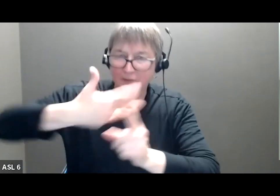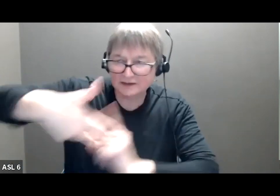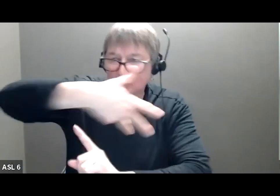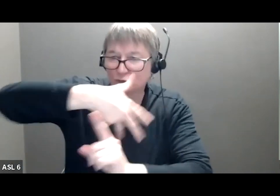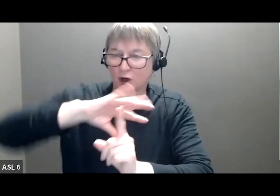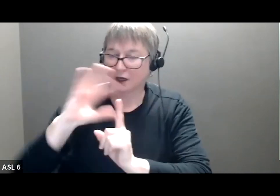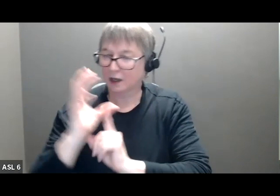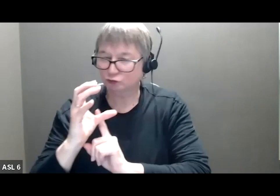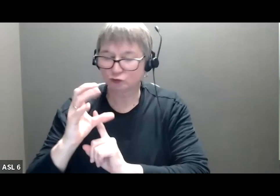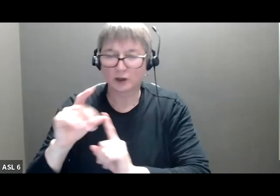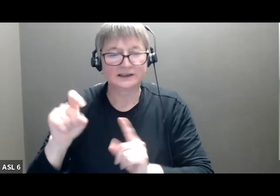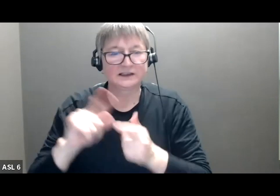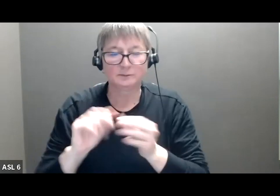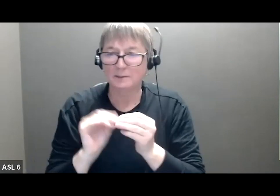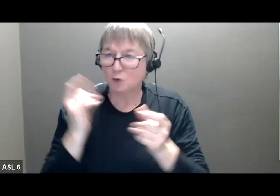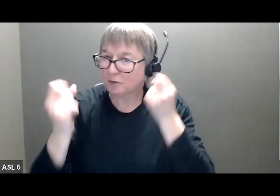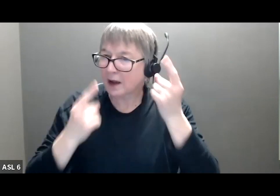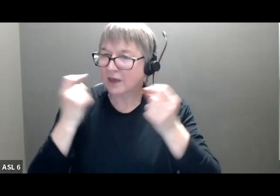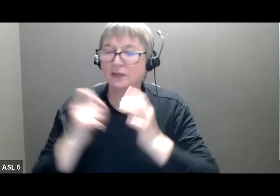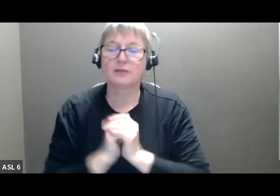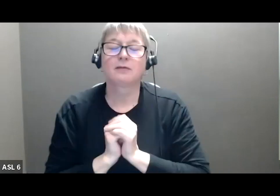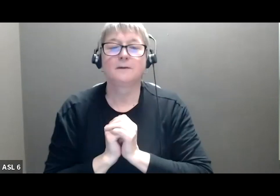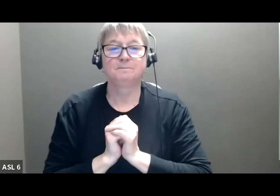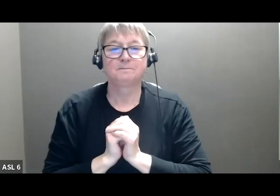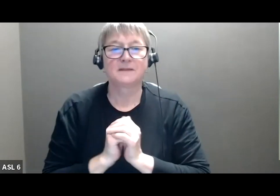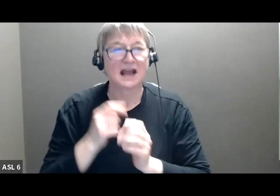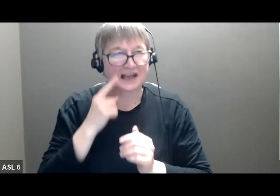at the conference really resonated with this theme, and I thought it important